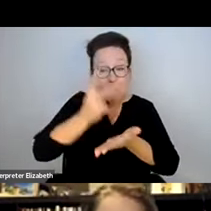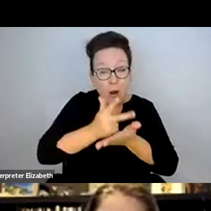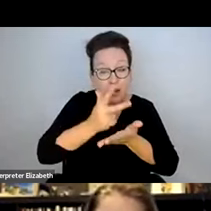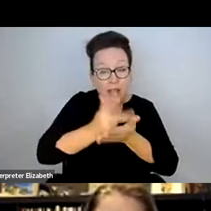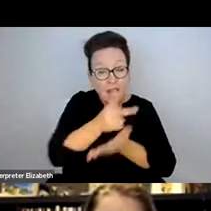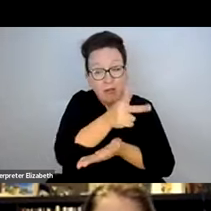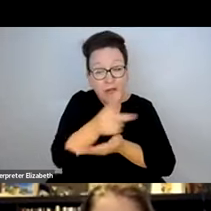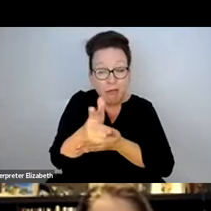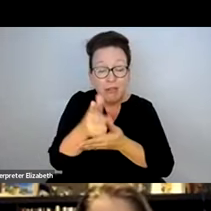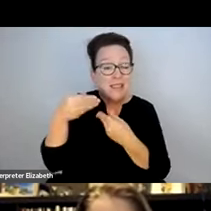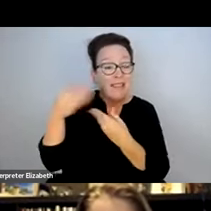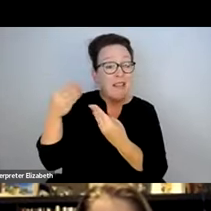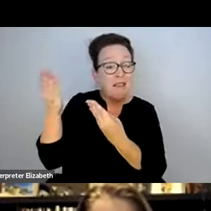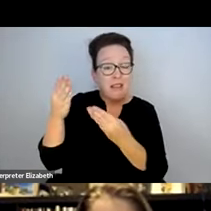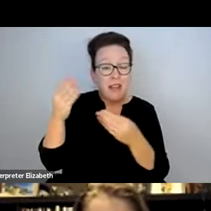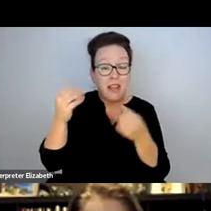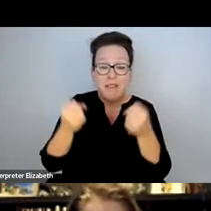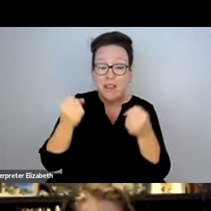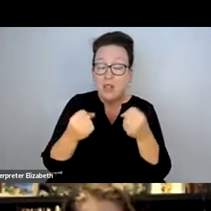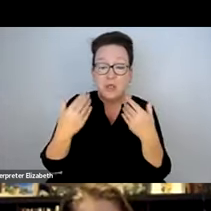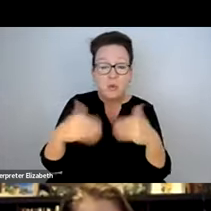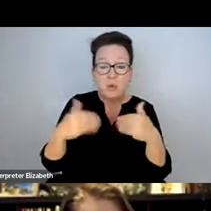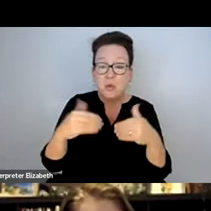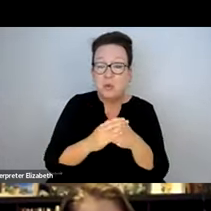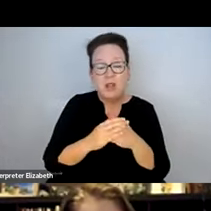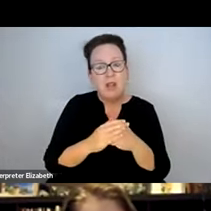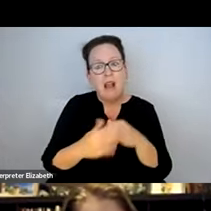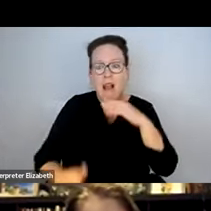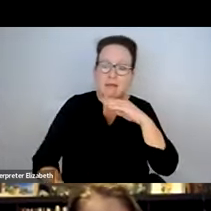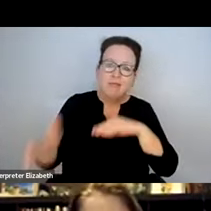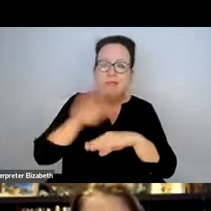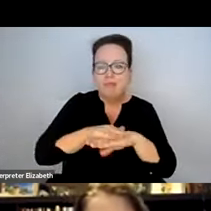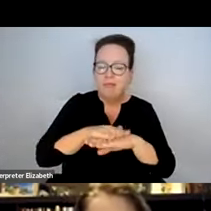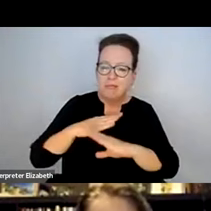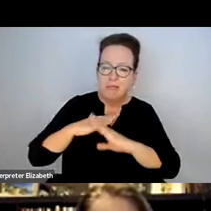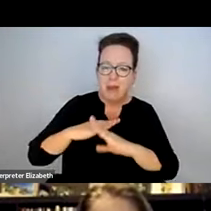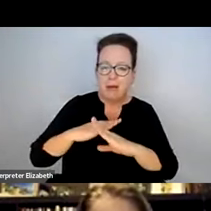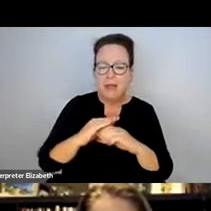OTHER MEETINGS ABOUT THE FACT THAT DOUBLE PARKING, DELIVERY